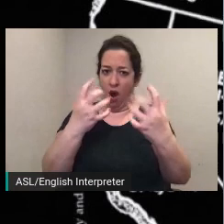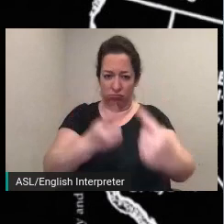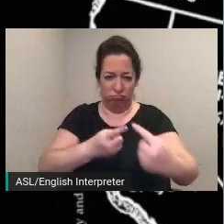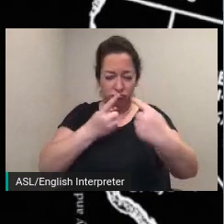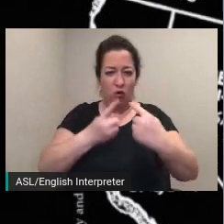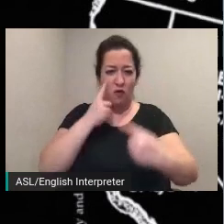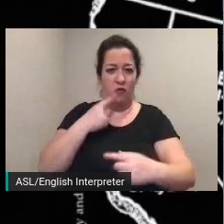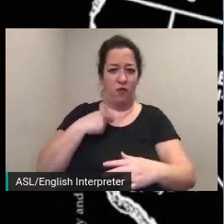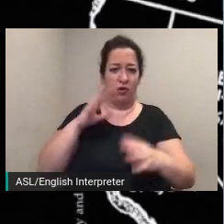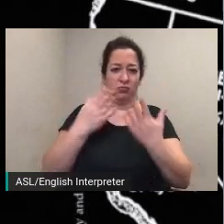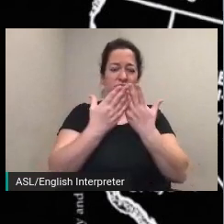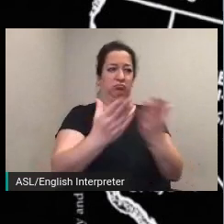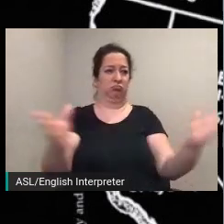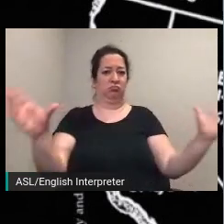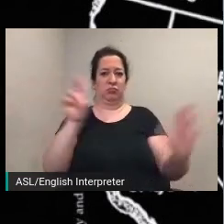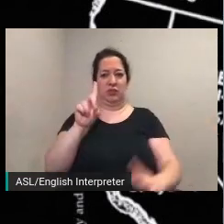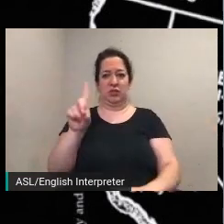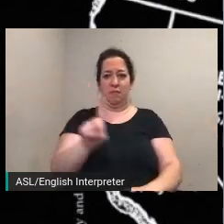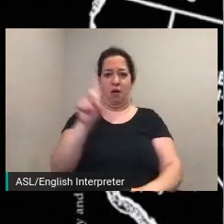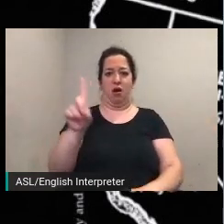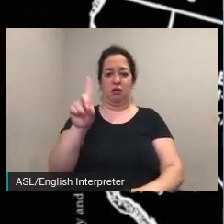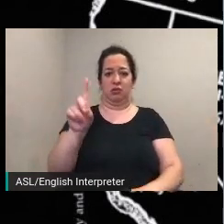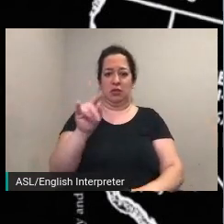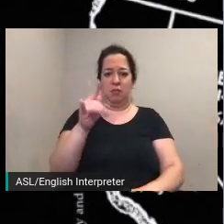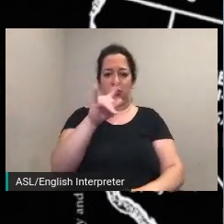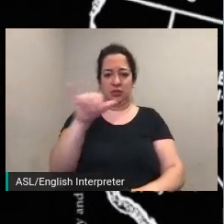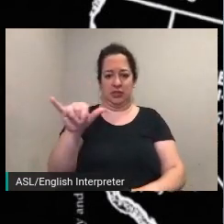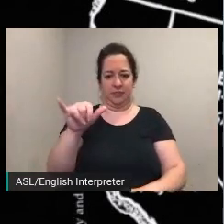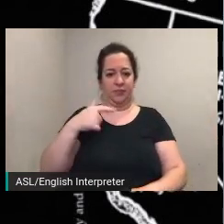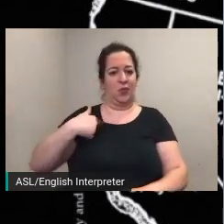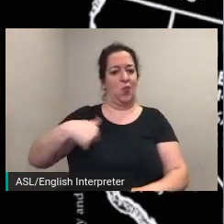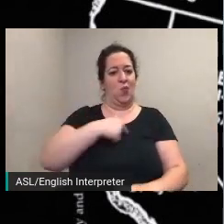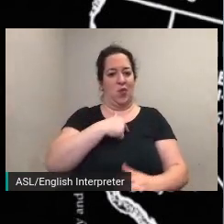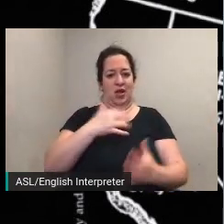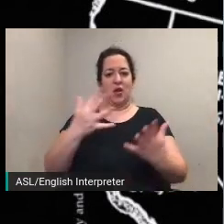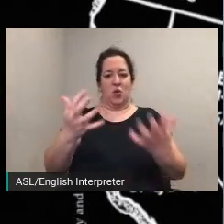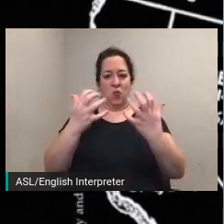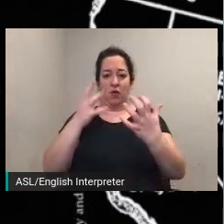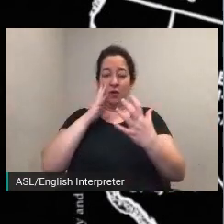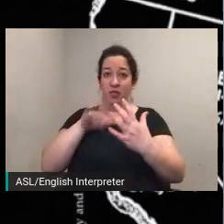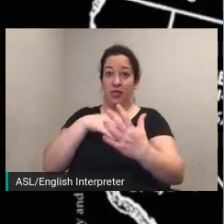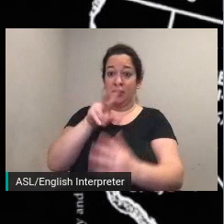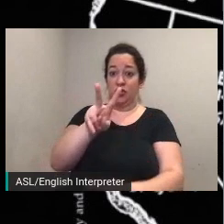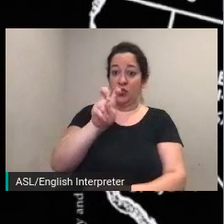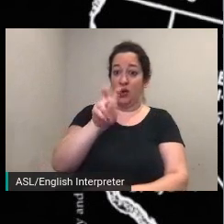and towards the 250th anniversary of america's founding we encourage you